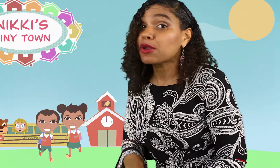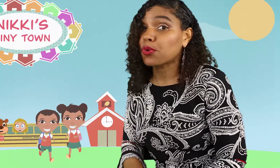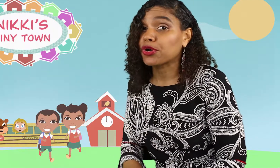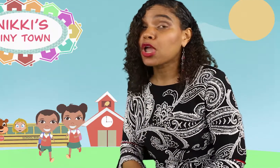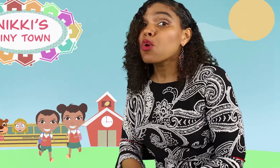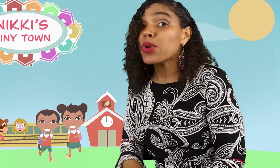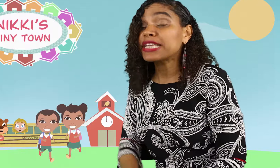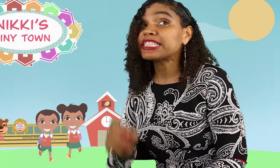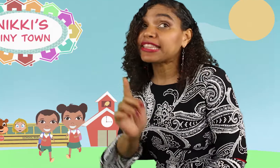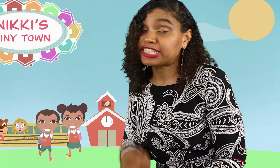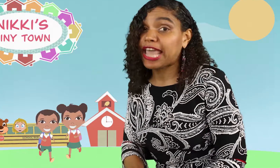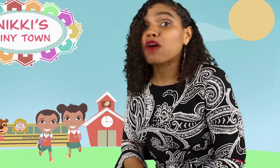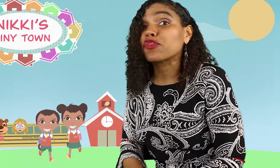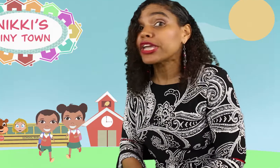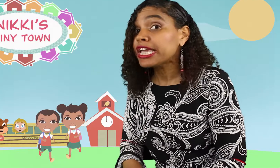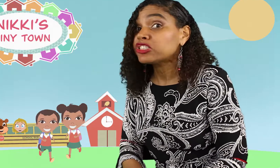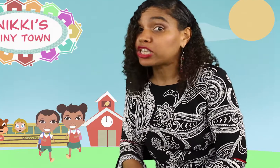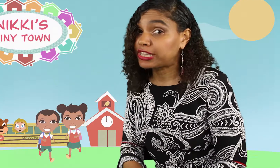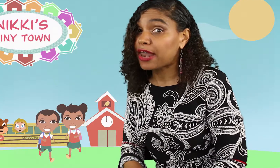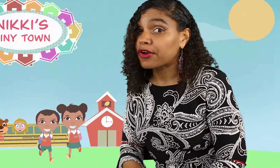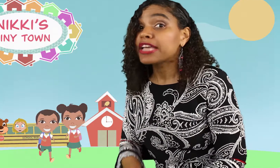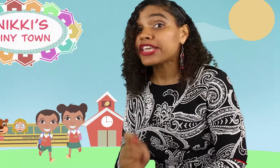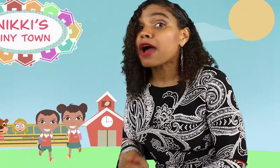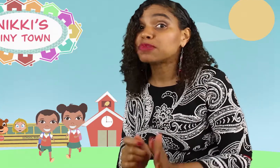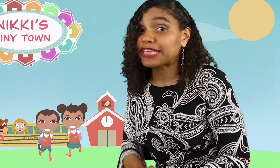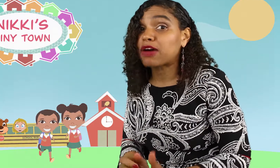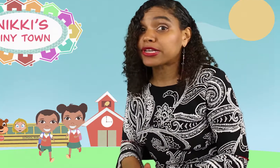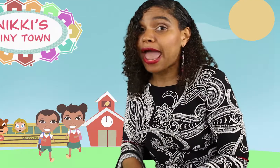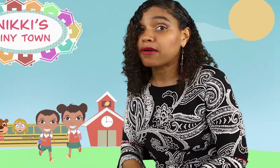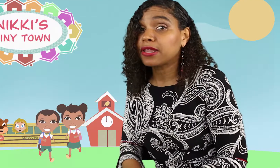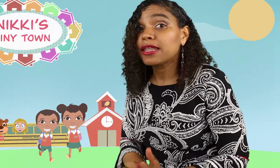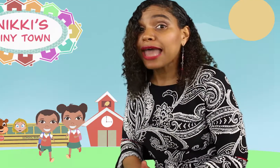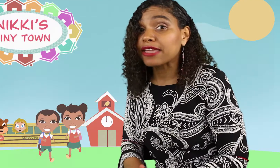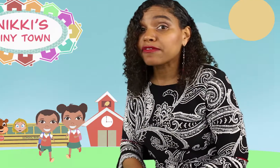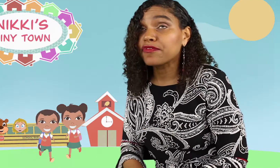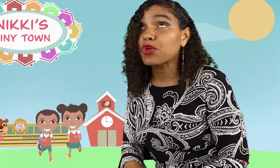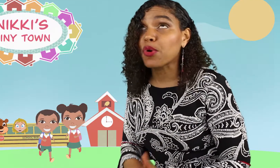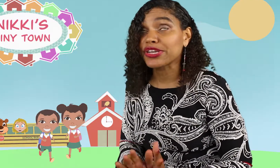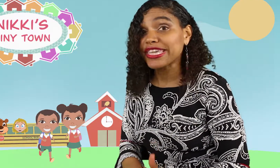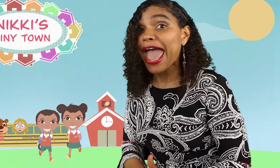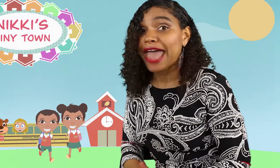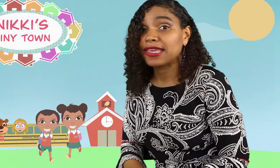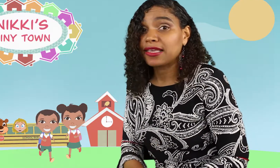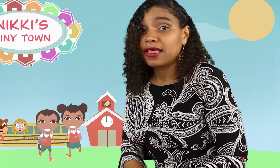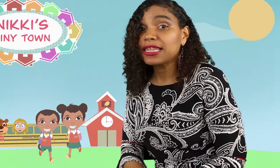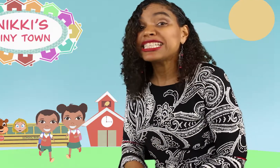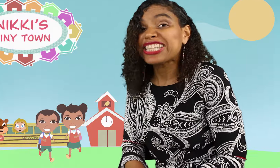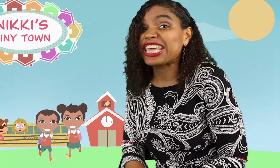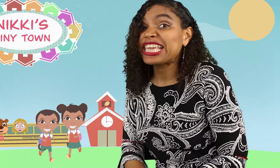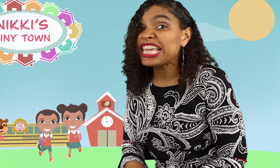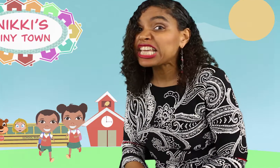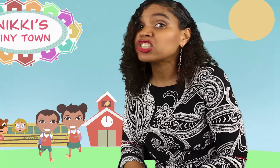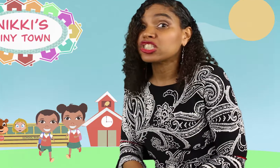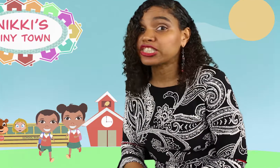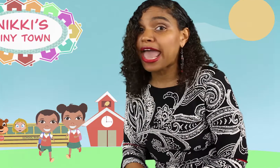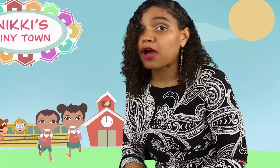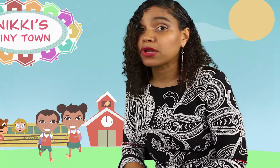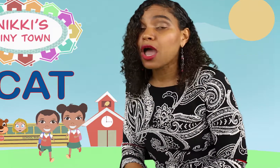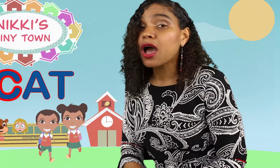We can say the sound for each letter to help sound it out. Like for the word CAT let's say each sound.